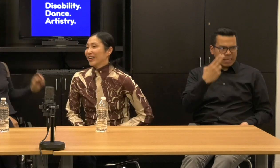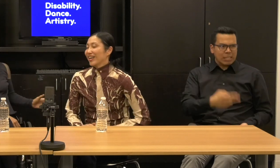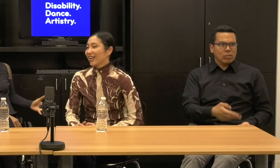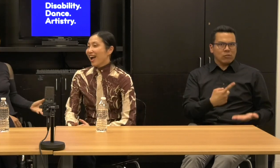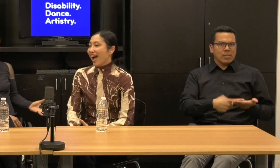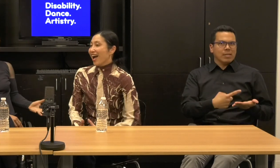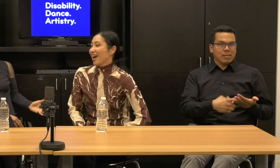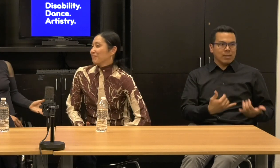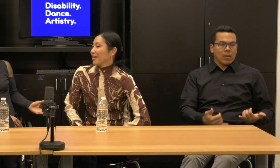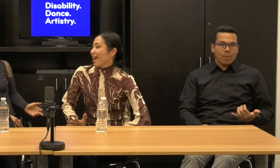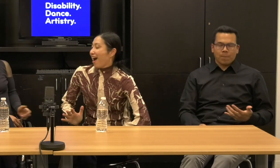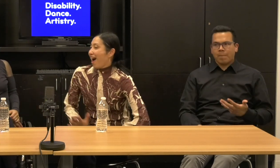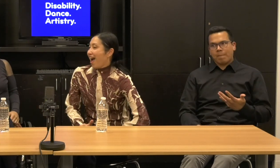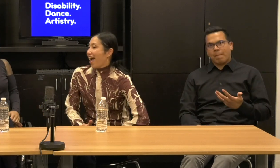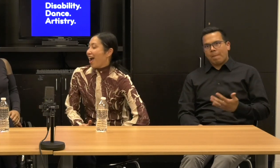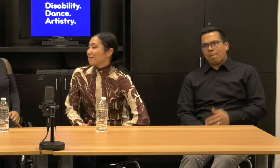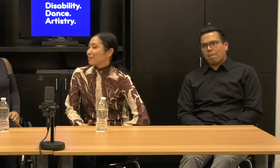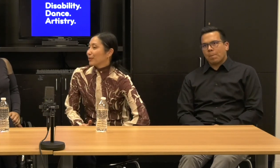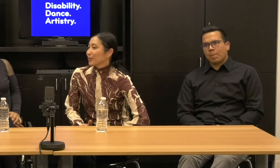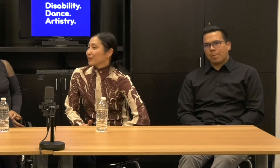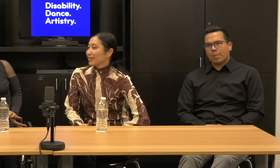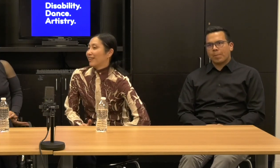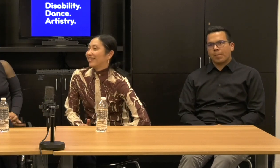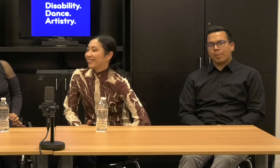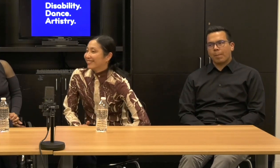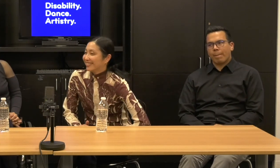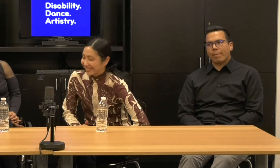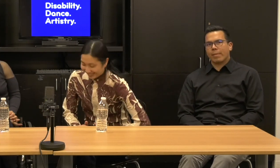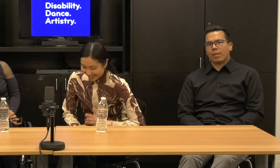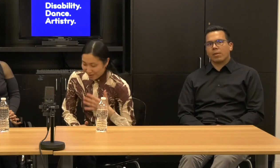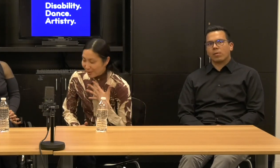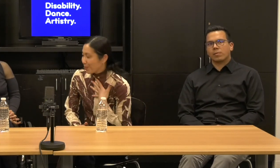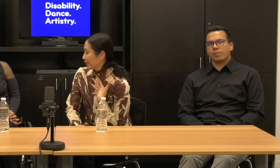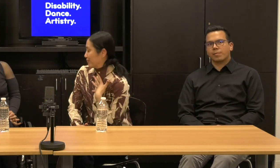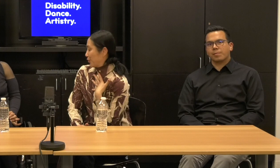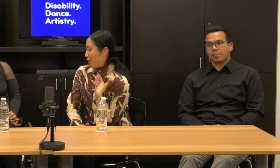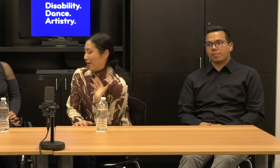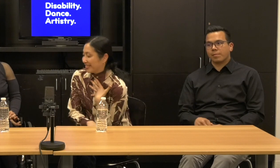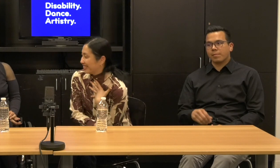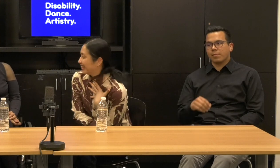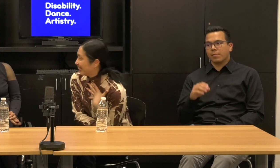Oh my God. Janet: We worked them so hard.